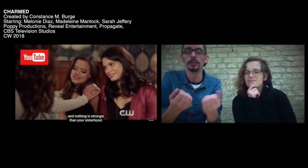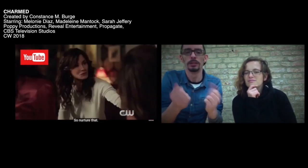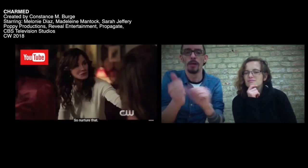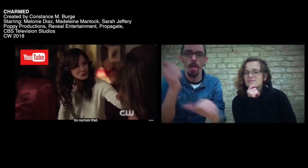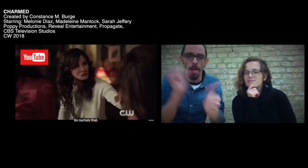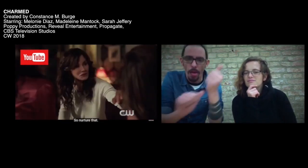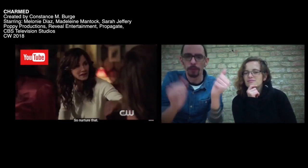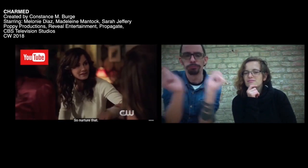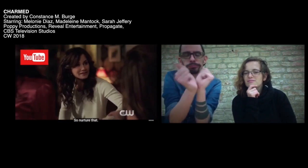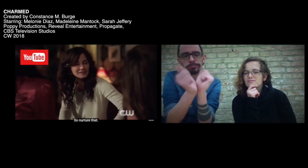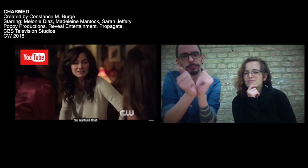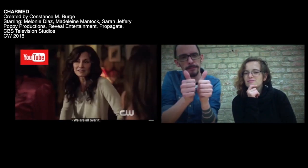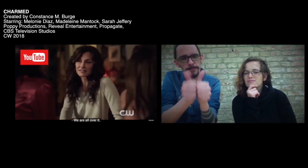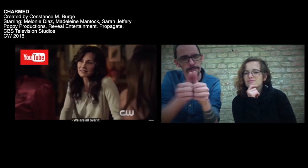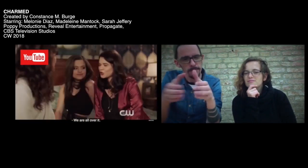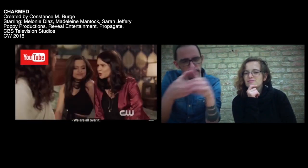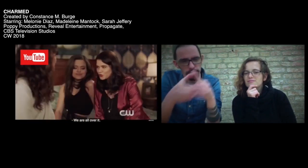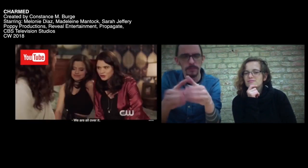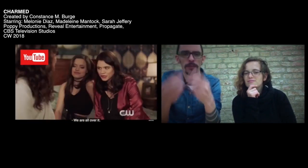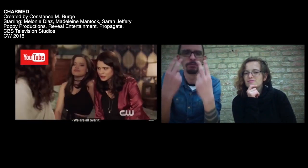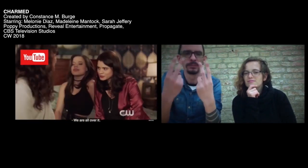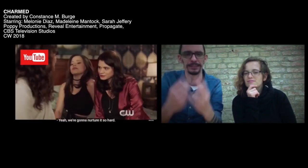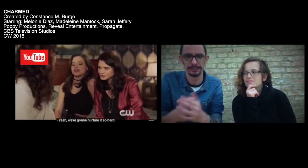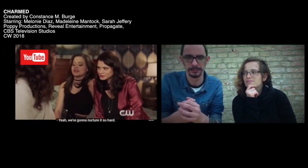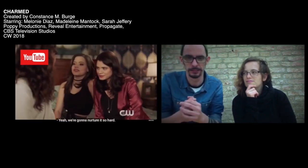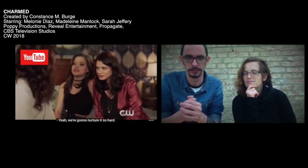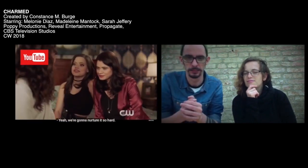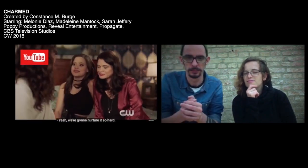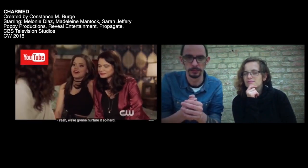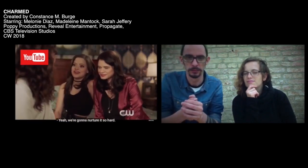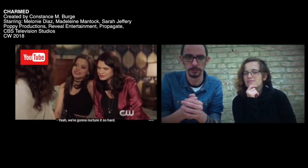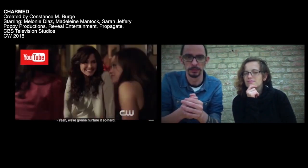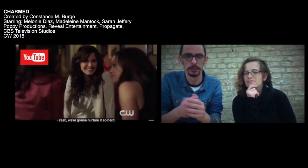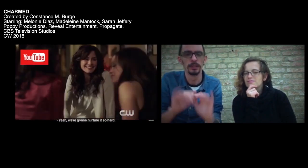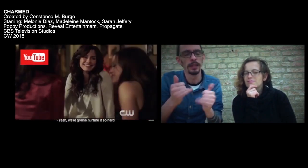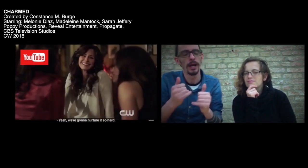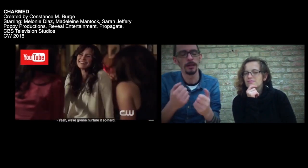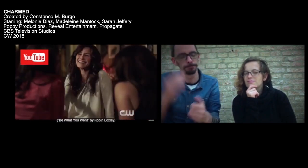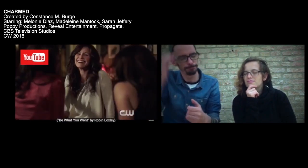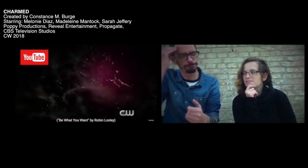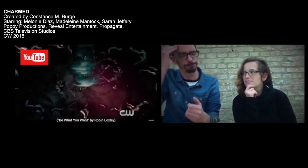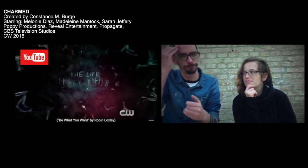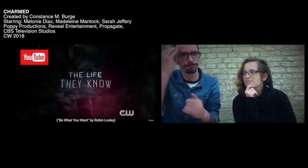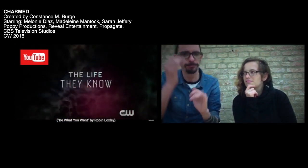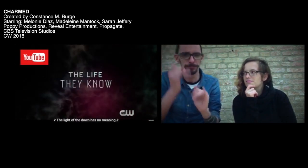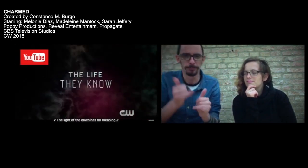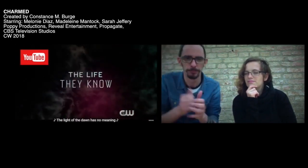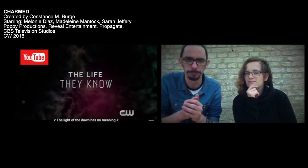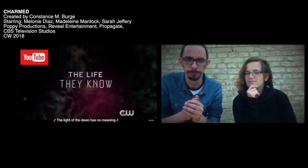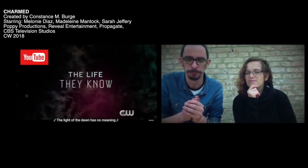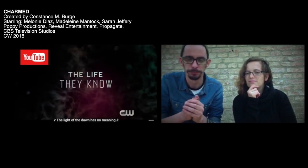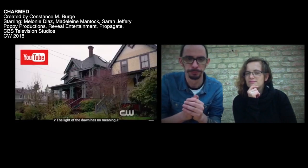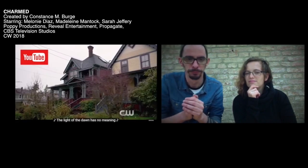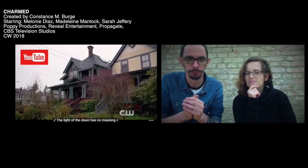[Und nichts ist stärker als eure Schwesternschaft.] [Wir stehen darüber.]